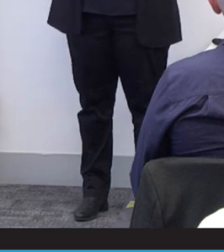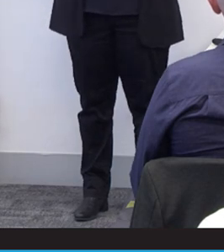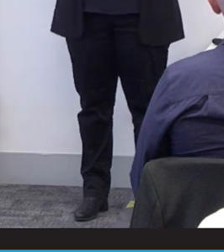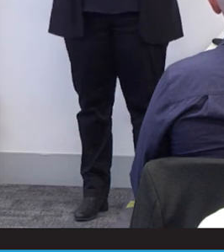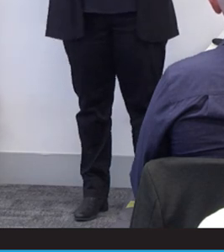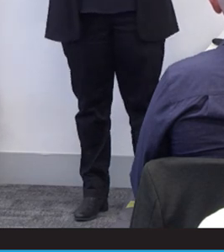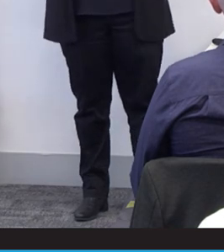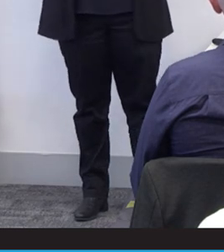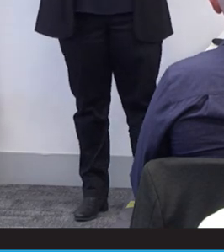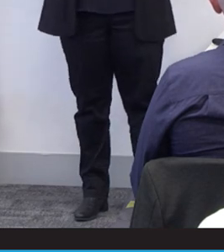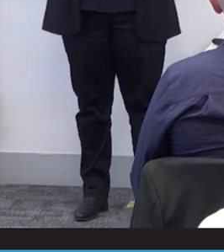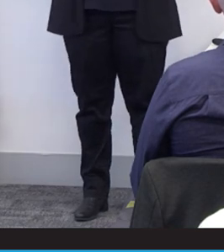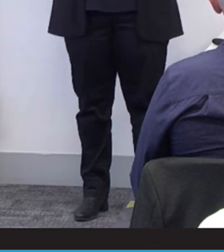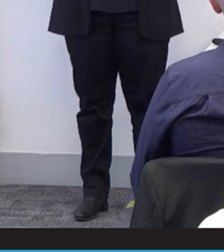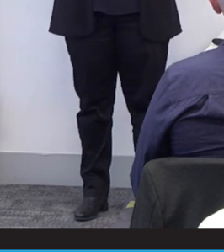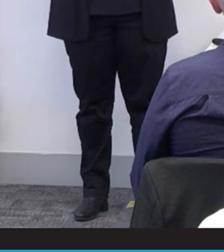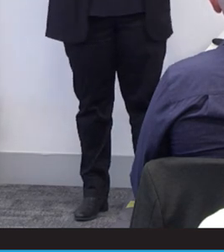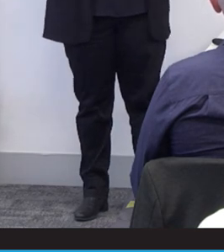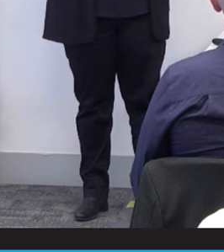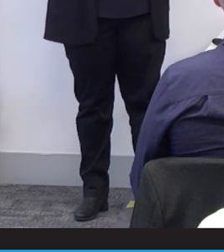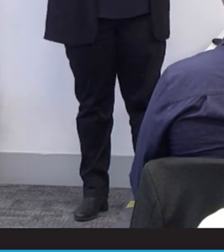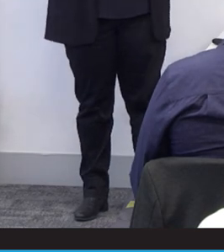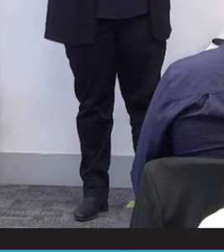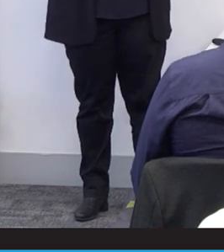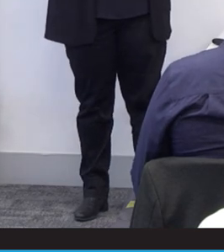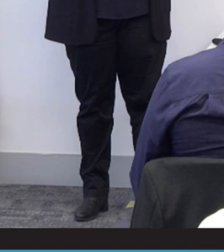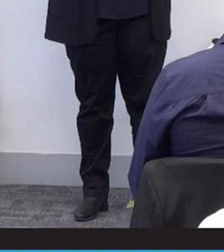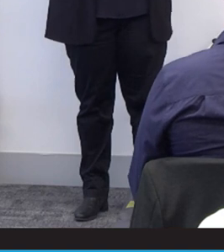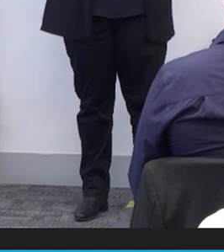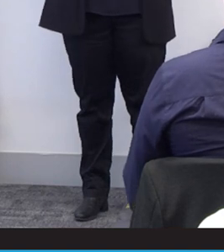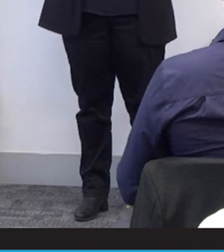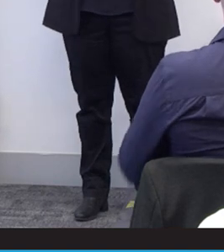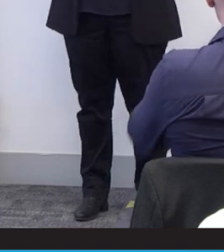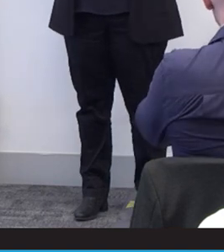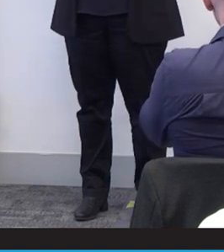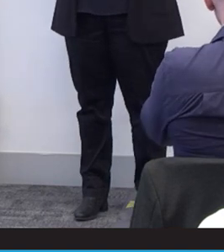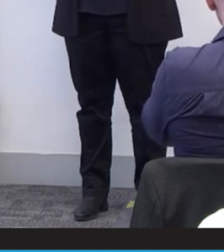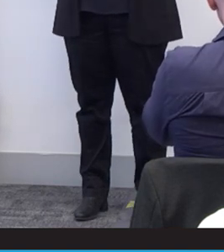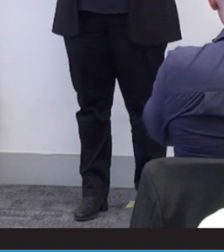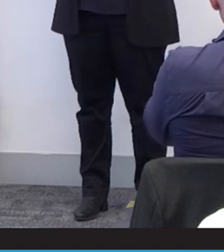opportunity. However, one local Townsville company took a chance on me saying that my crowd work is